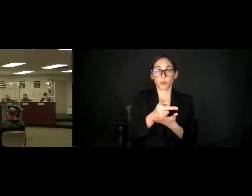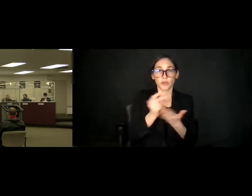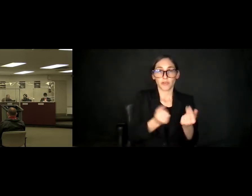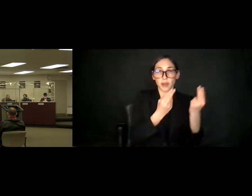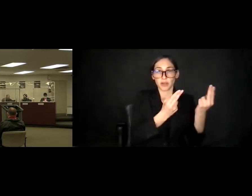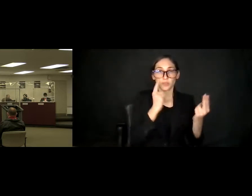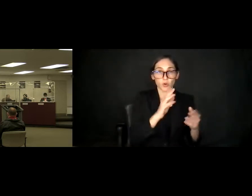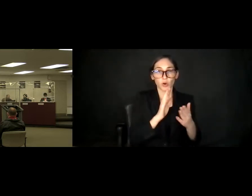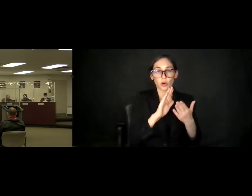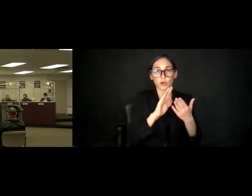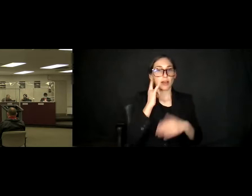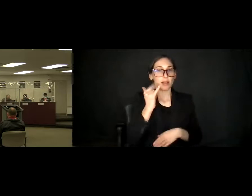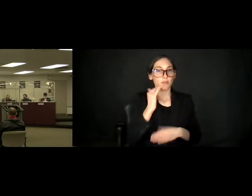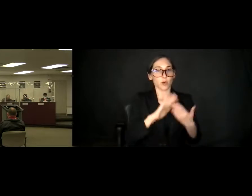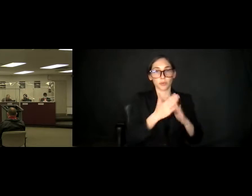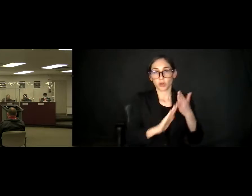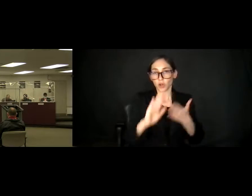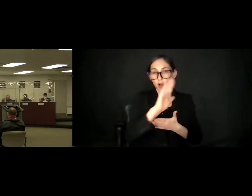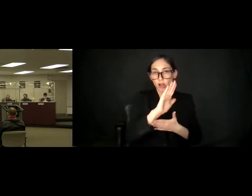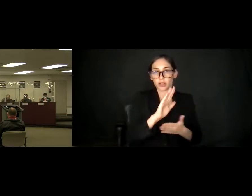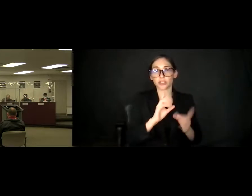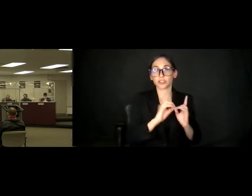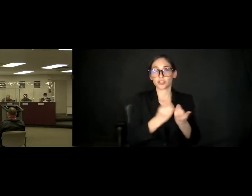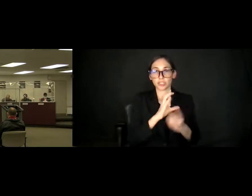Community College Trustee (CCCT) - 2021 Board